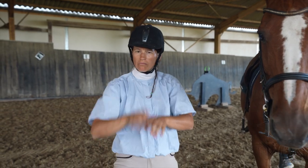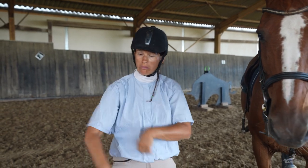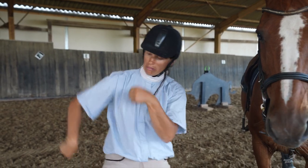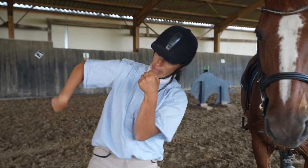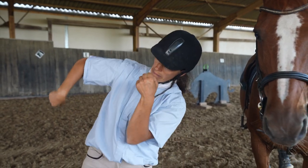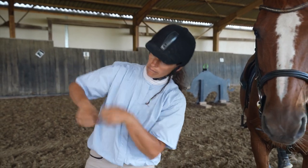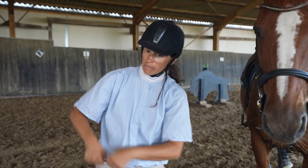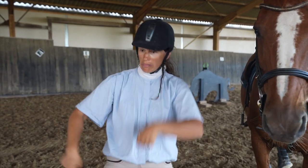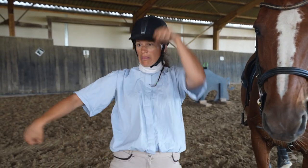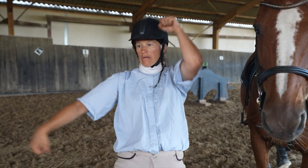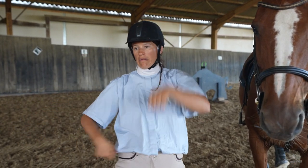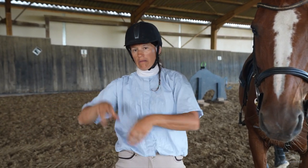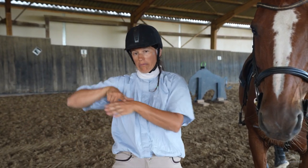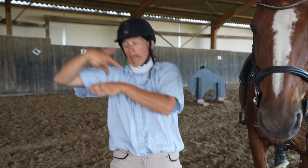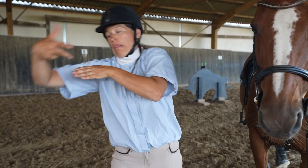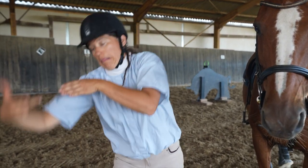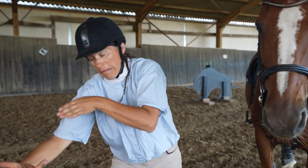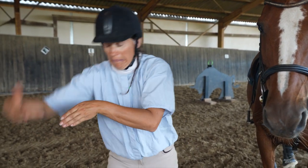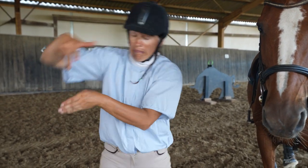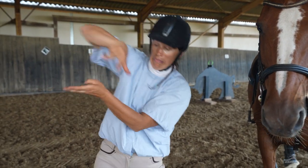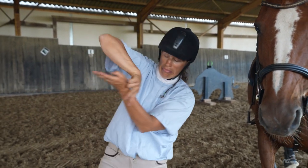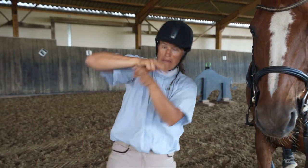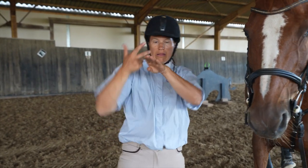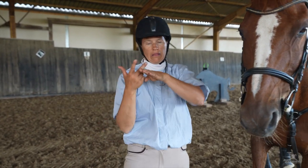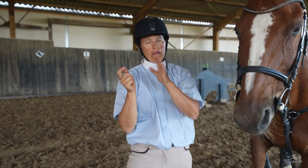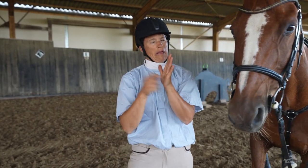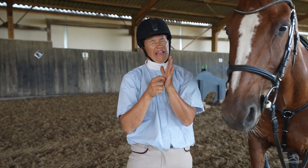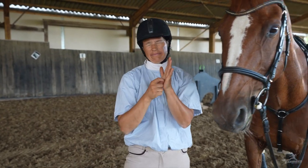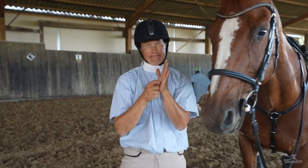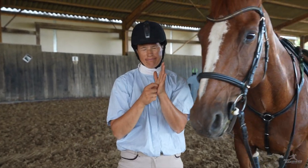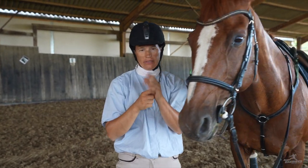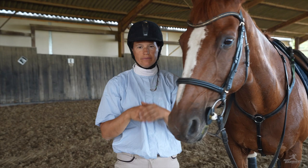as any awkwardness or fumbling will result in lost points.